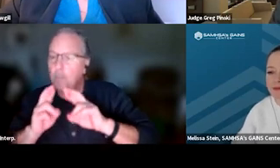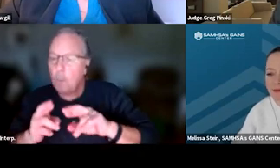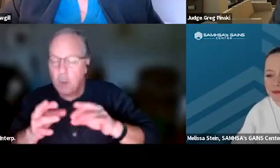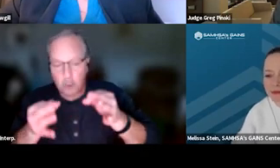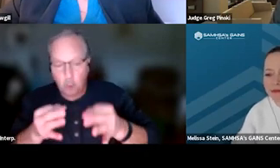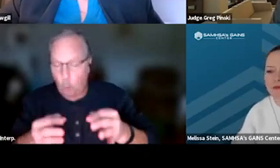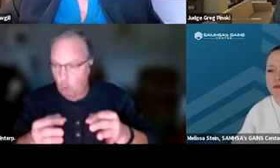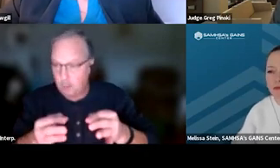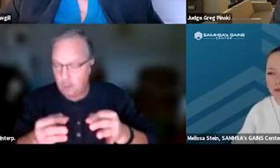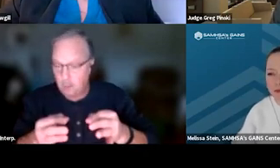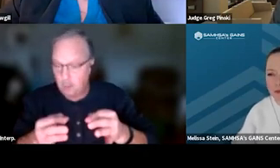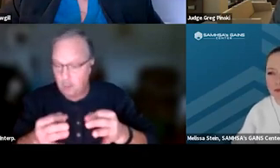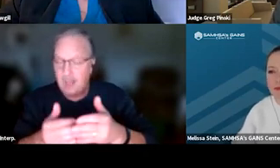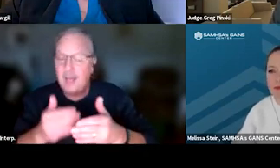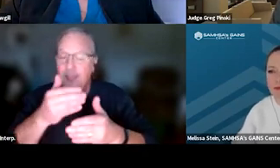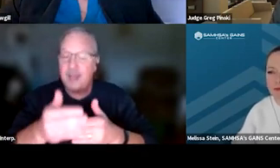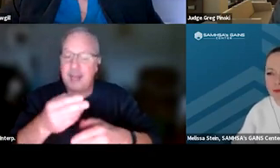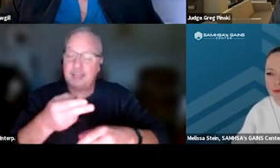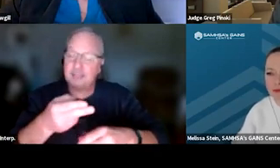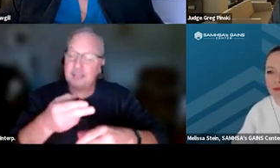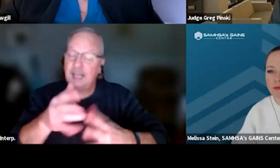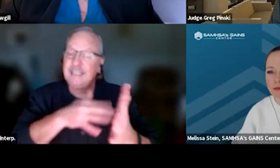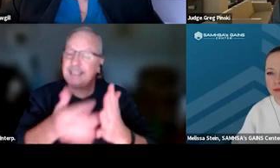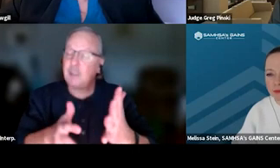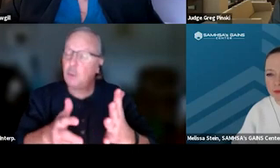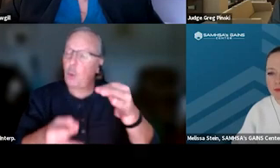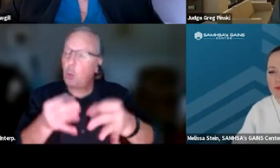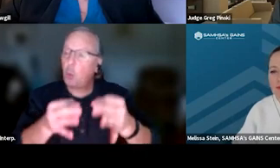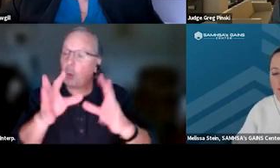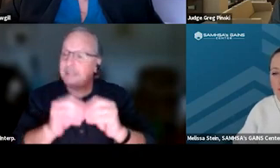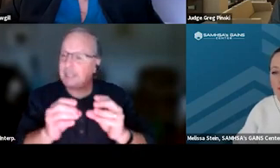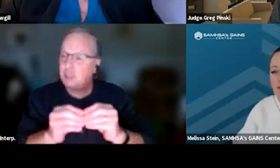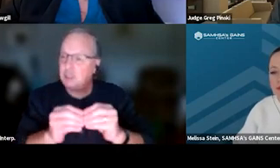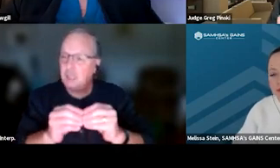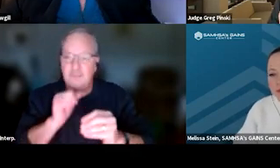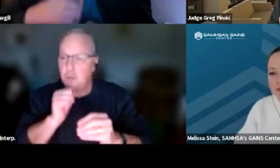at the next regularly scheduled court session even if they're not scheduled to appear.